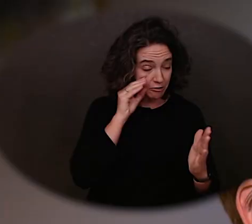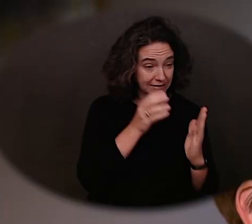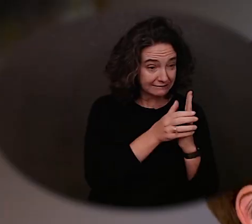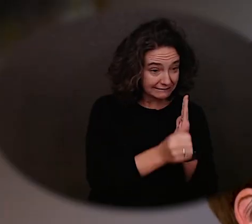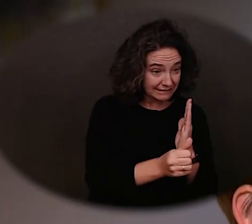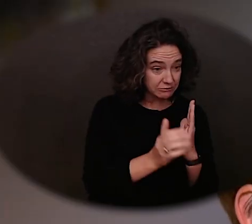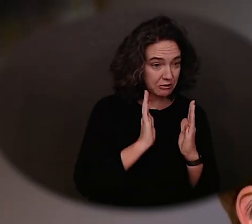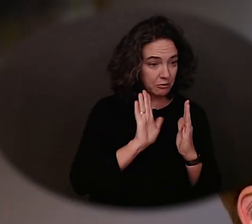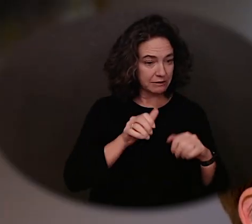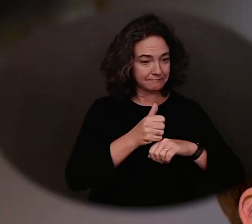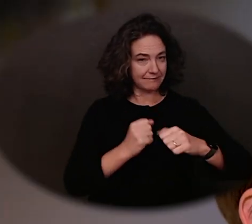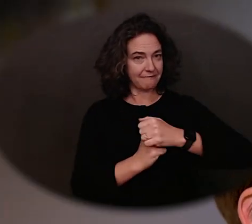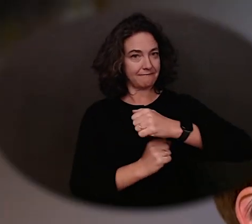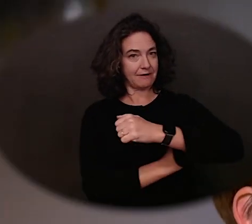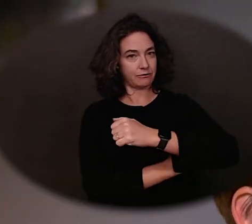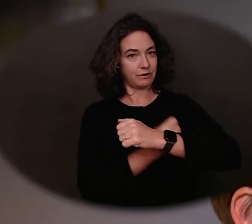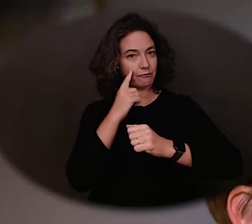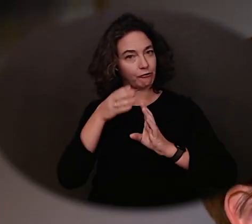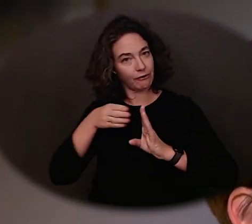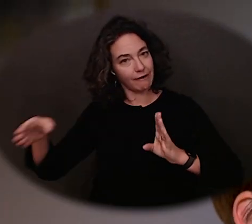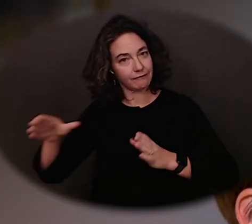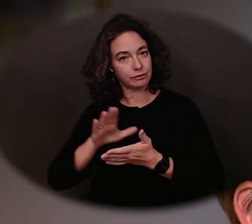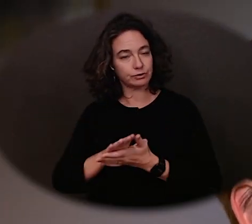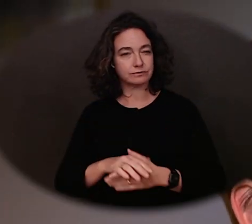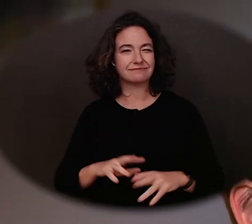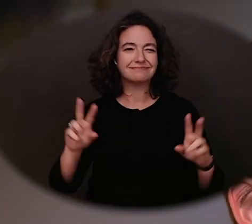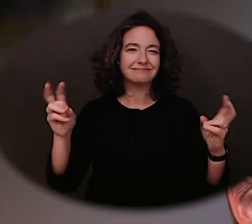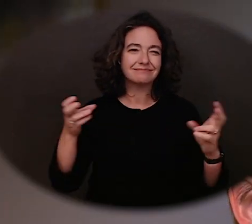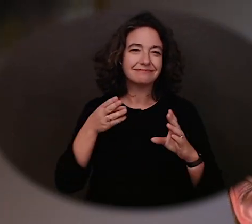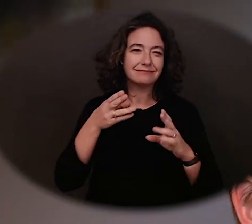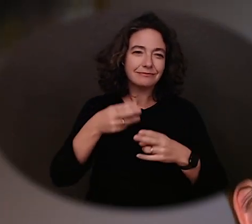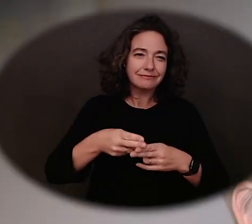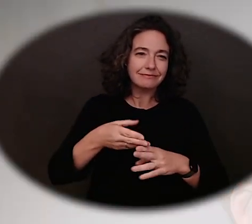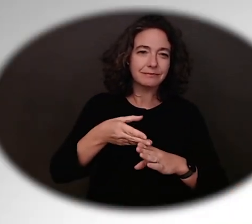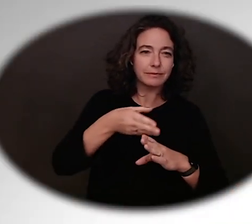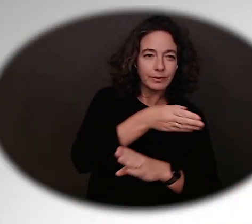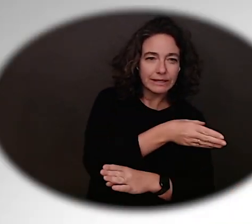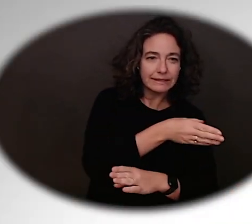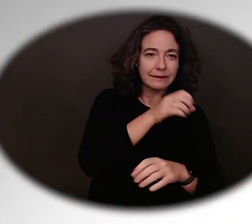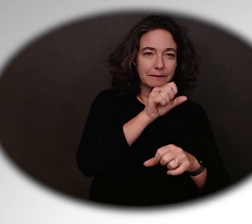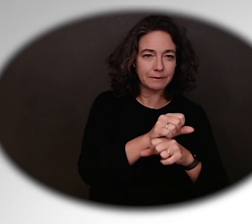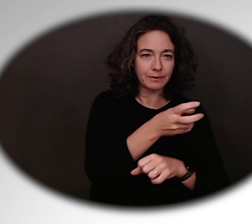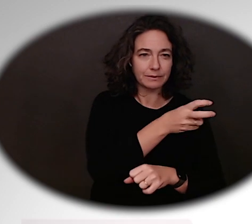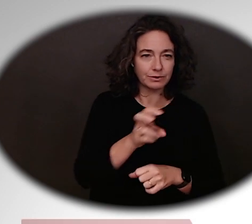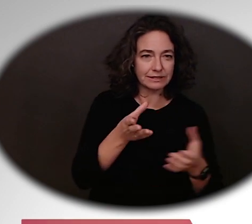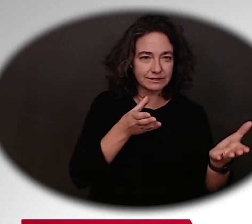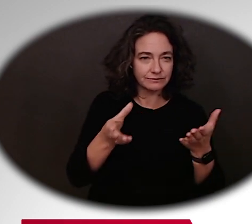Initial services are called "pre-employment transition services" and include things like exploring